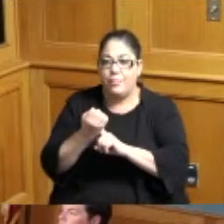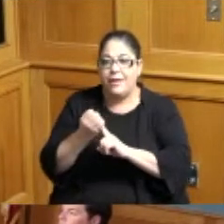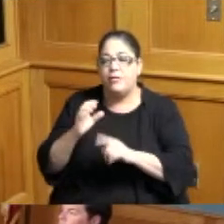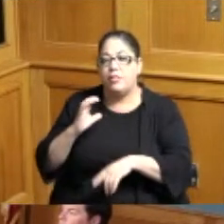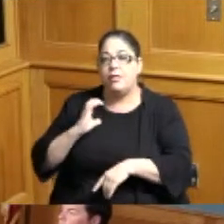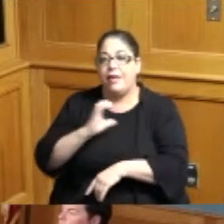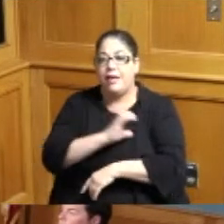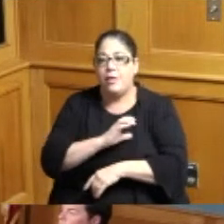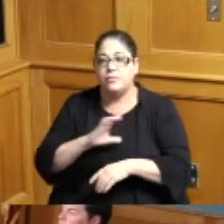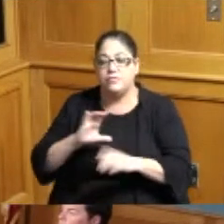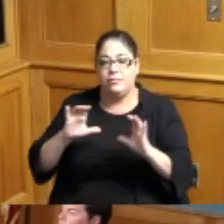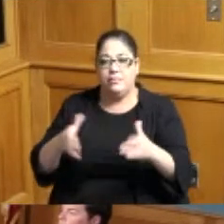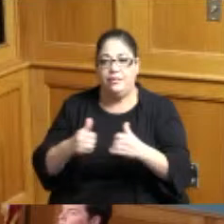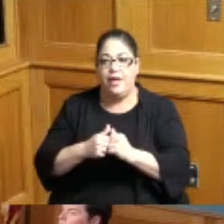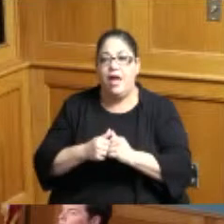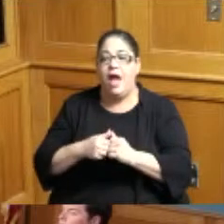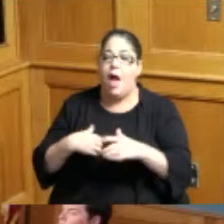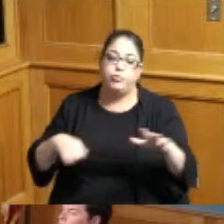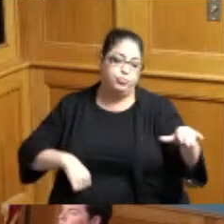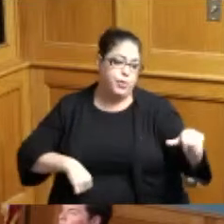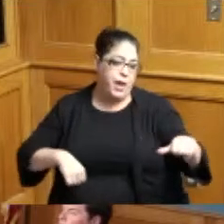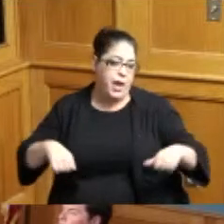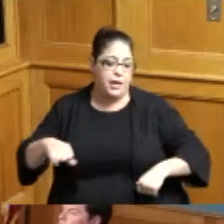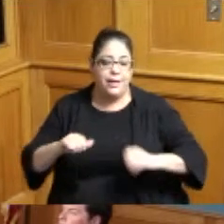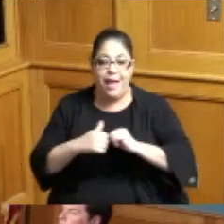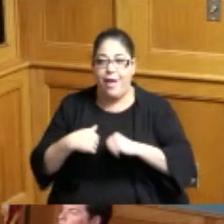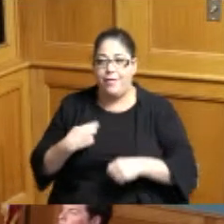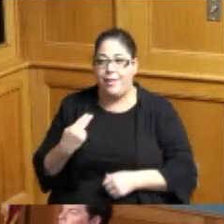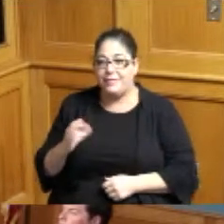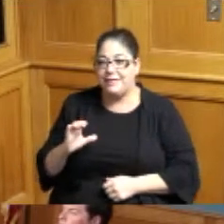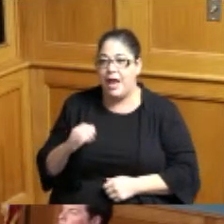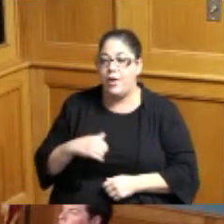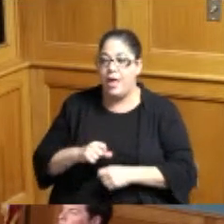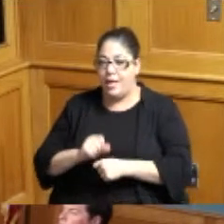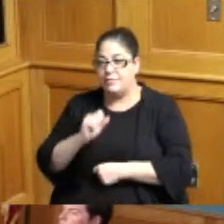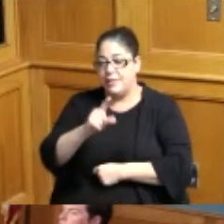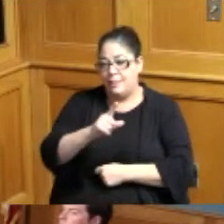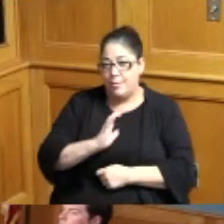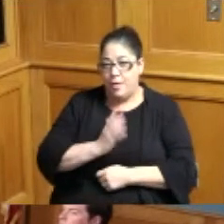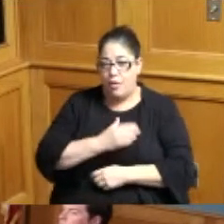to them and they I was bragging about Hamilton County and I sent them a report of what all we've